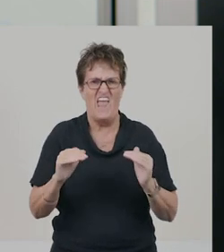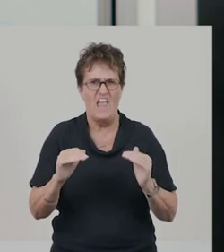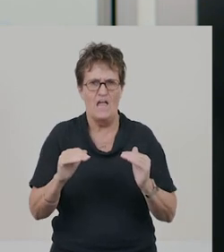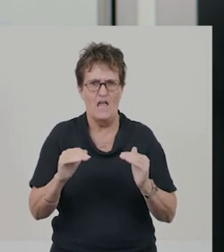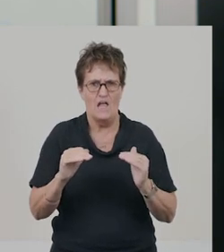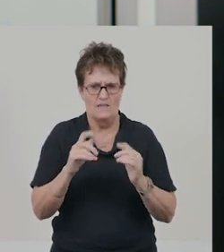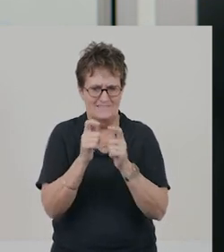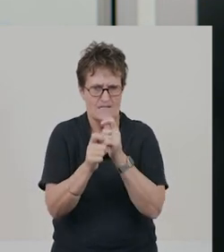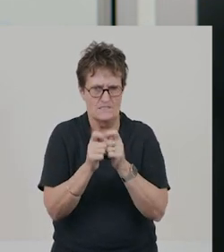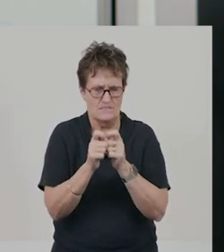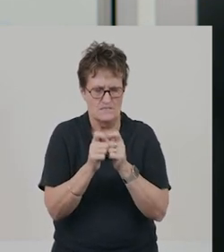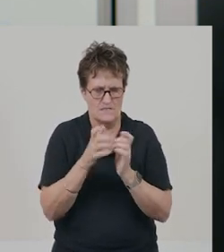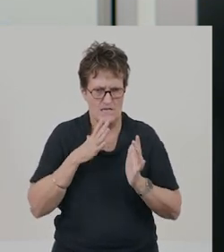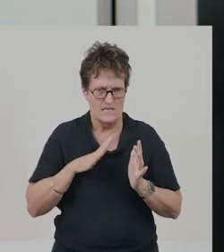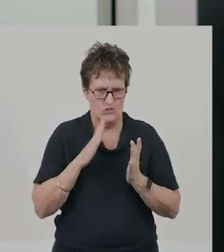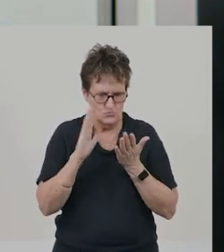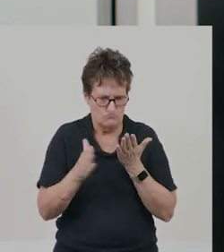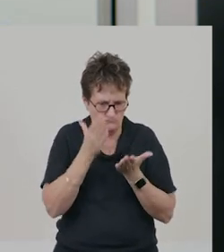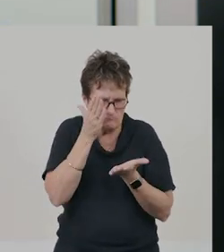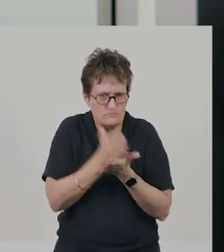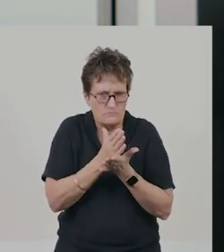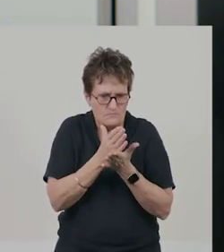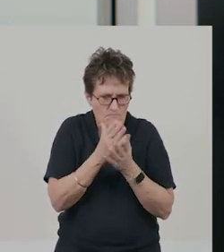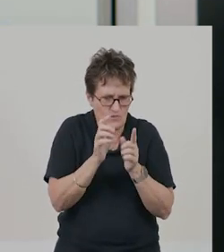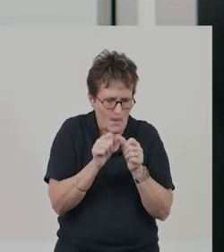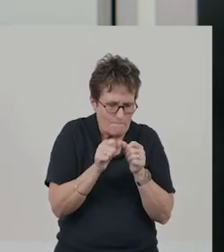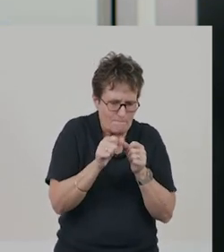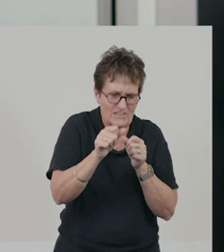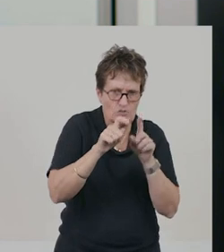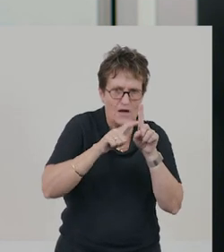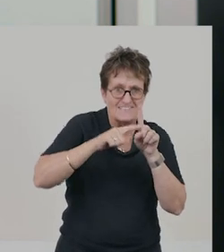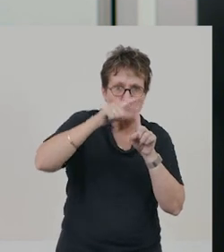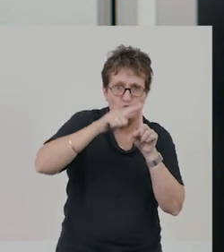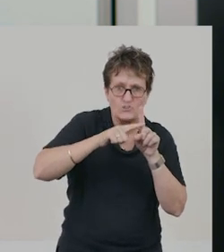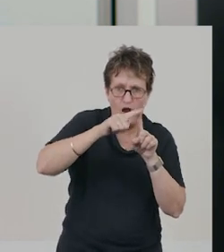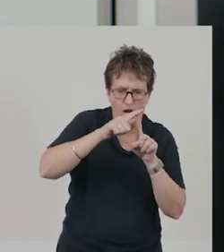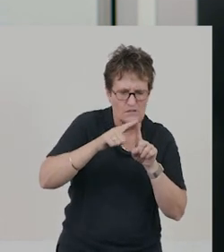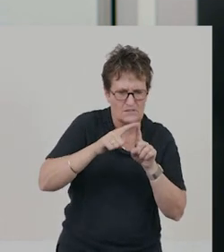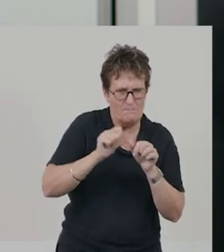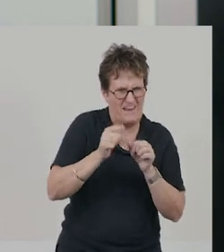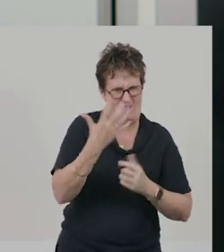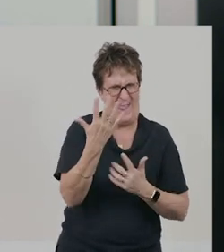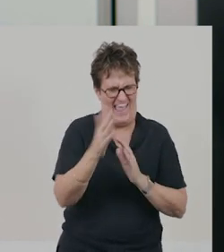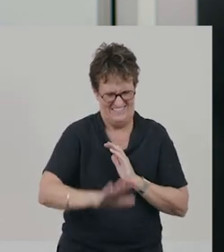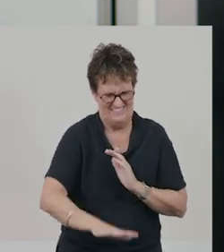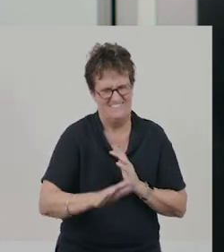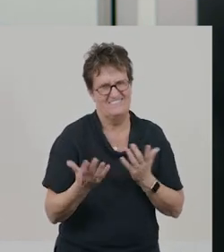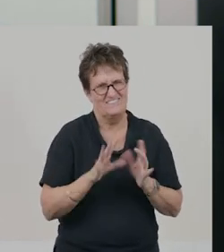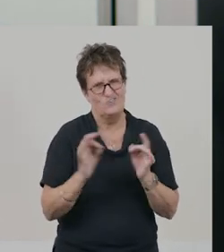What could I use to accurately measure the temperature of materials, more accurately than my hands?